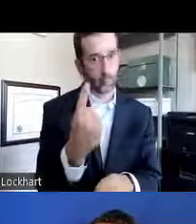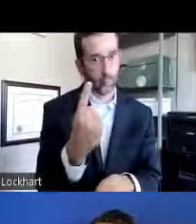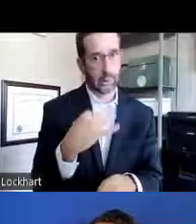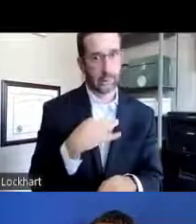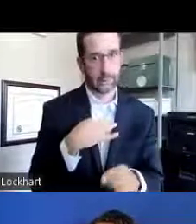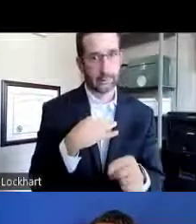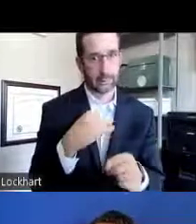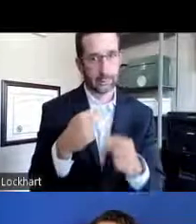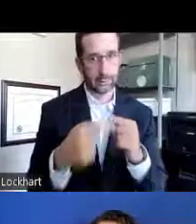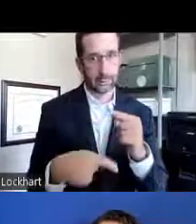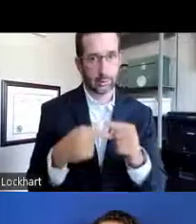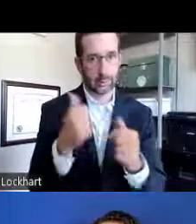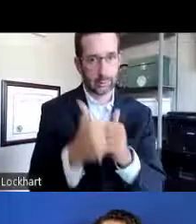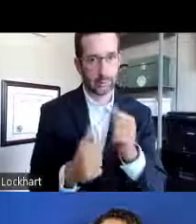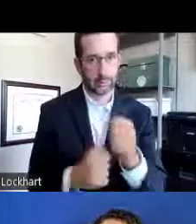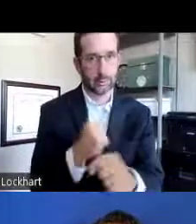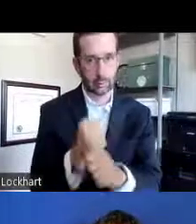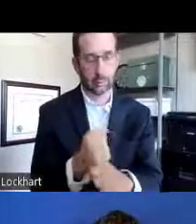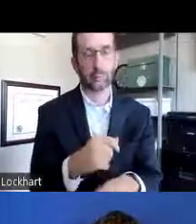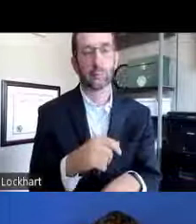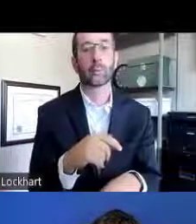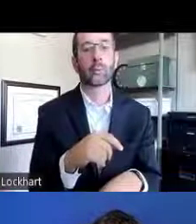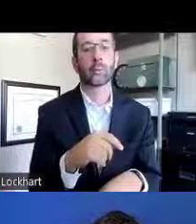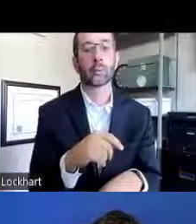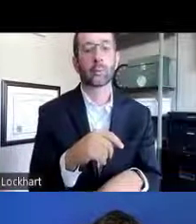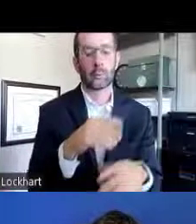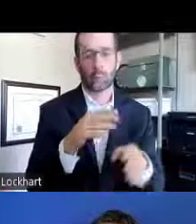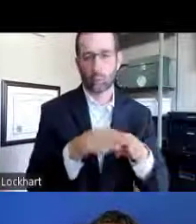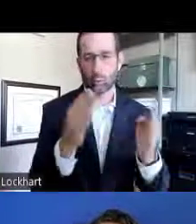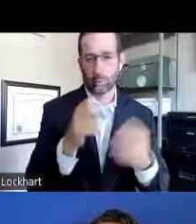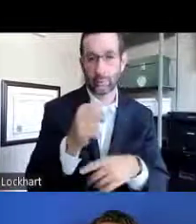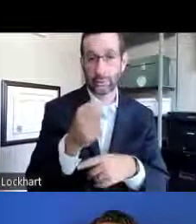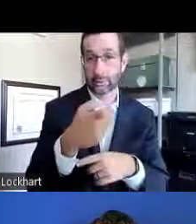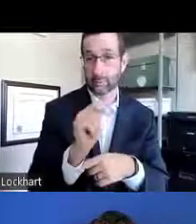And we do have one application cycle that goes on each year.